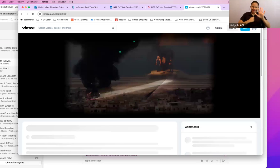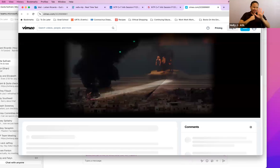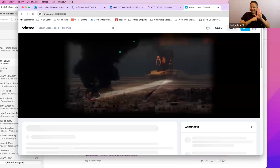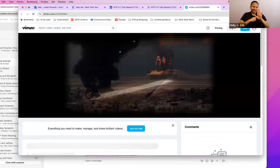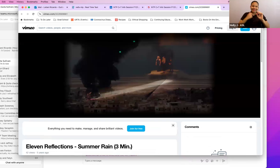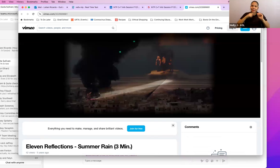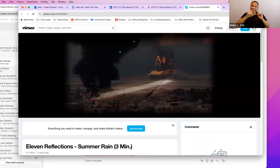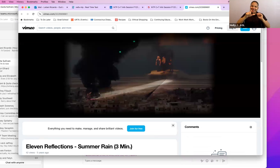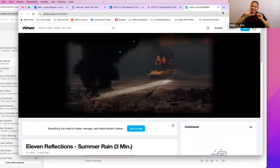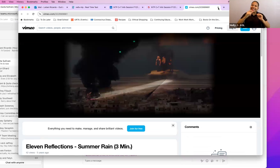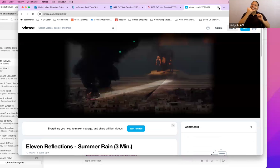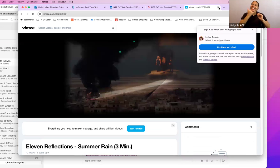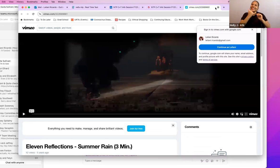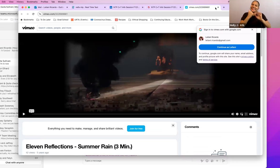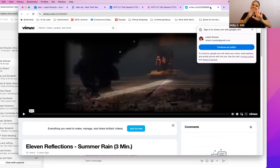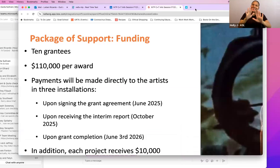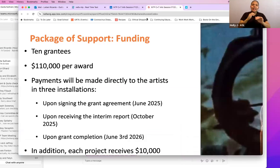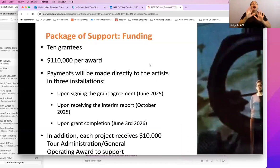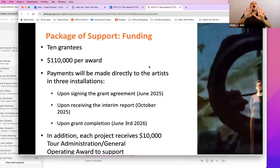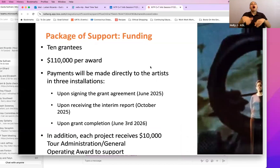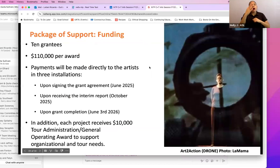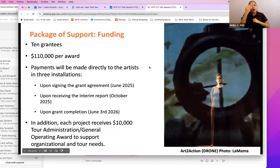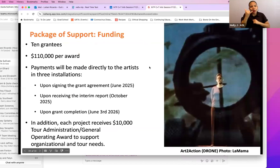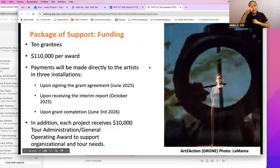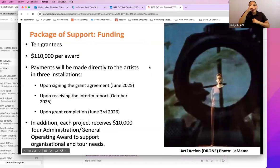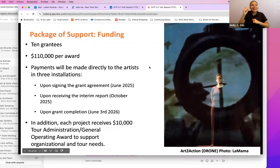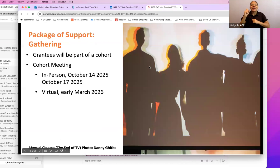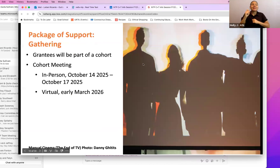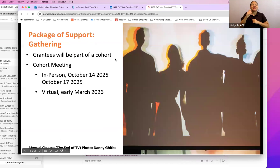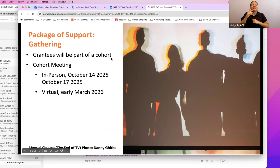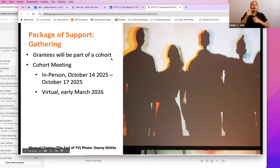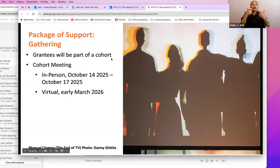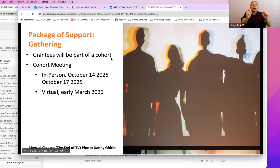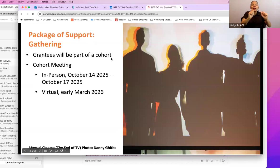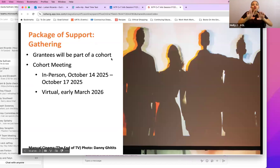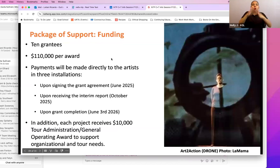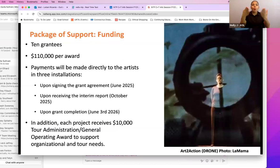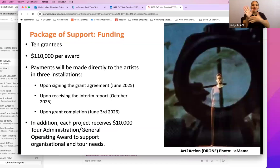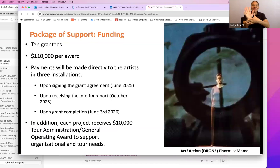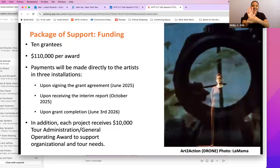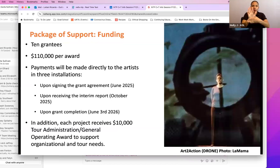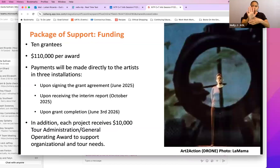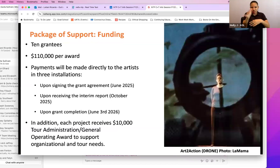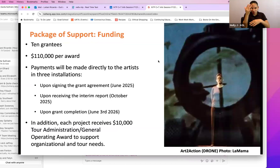Goodness gracious me.Oh, it's because it wants to bring me to the video link. Apologies. The